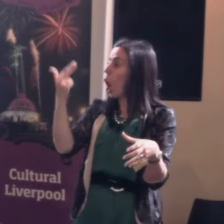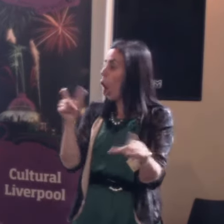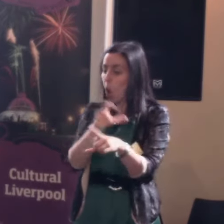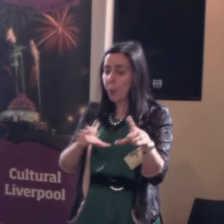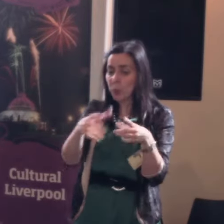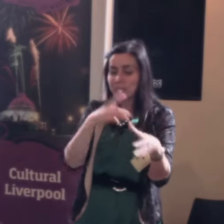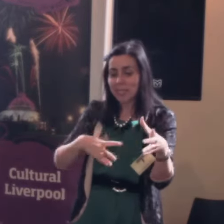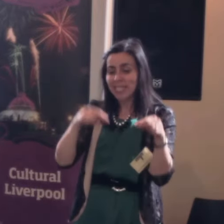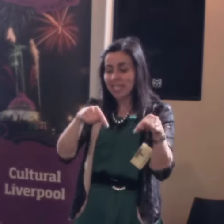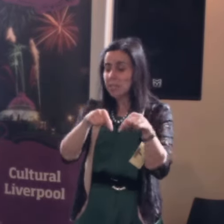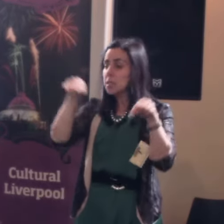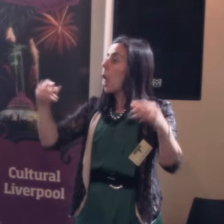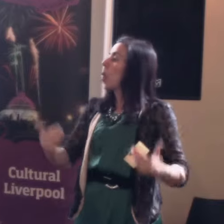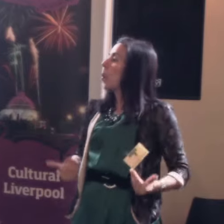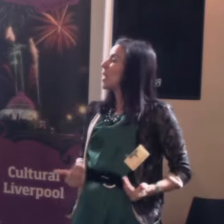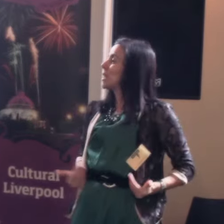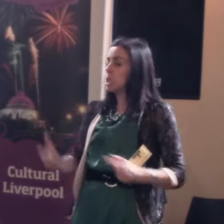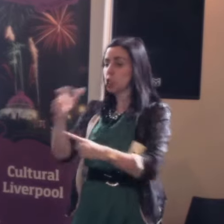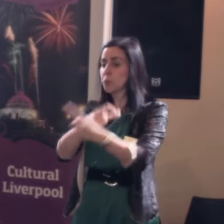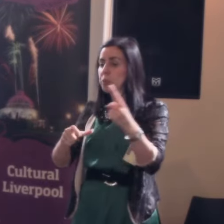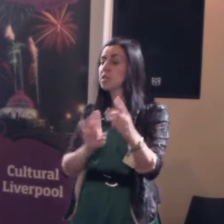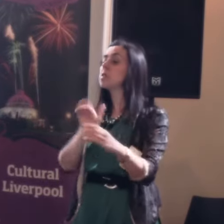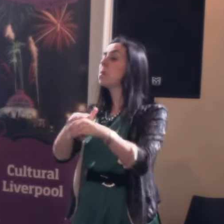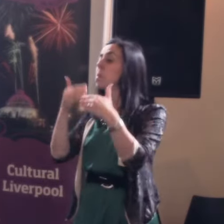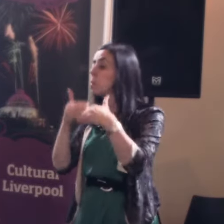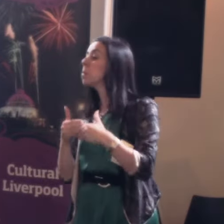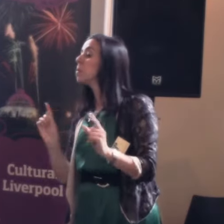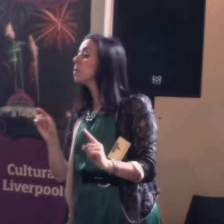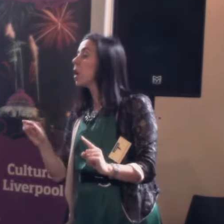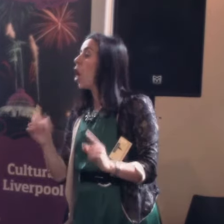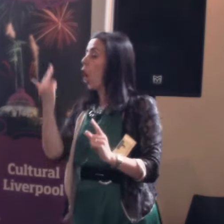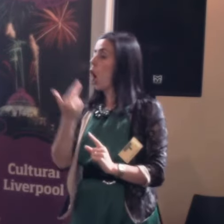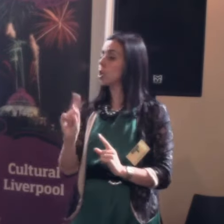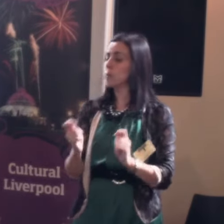We need to get out into the business community, because arts are about changing attitudes